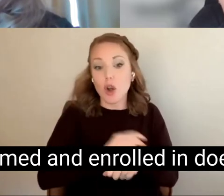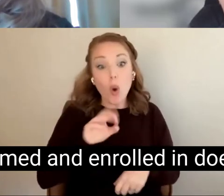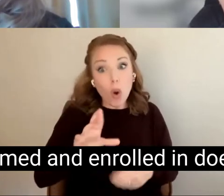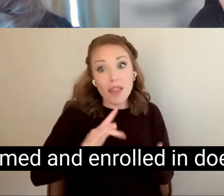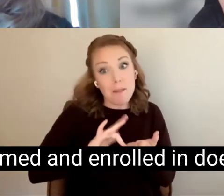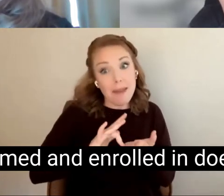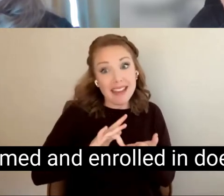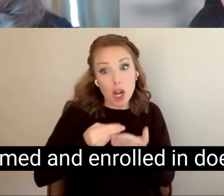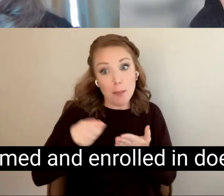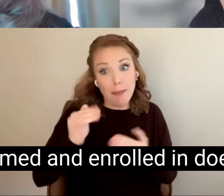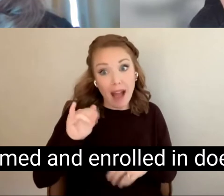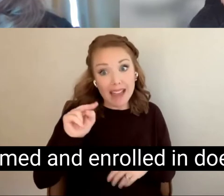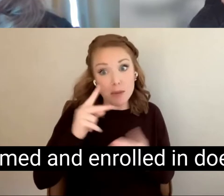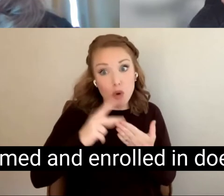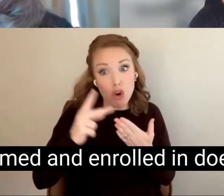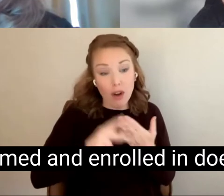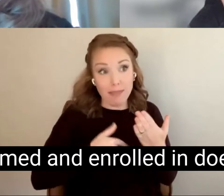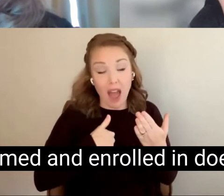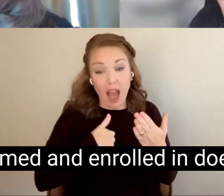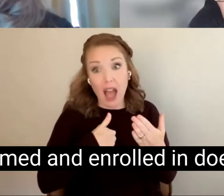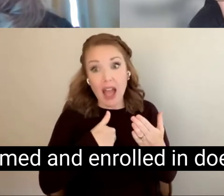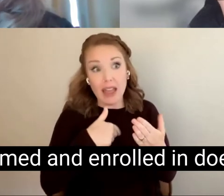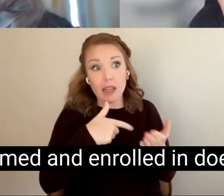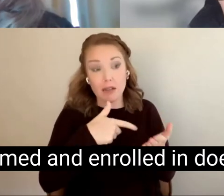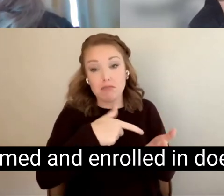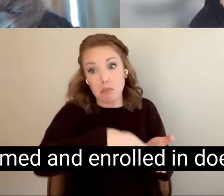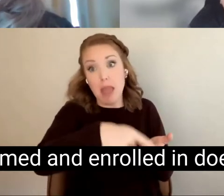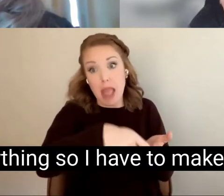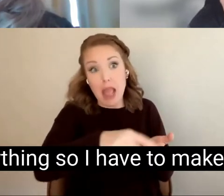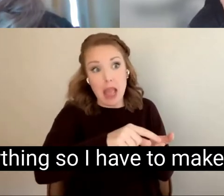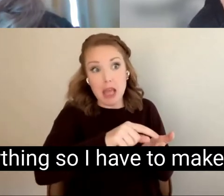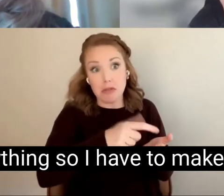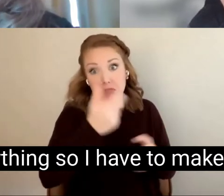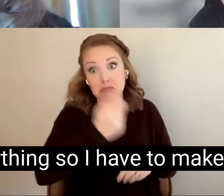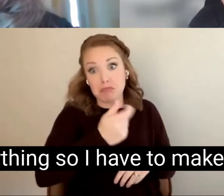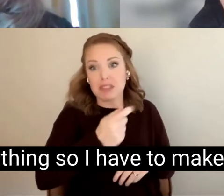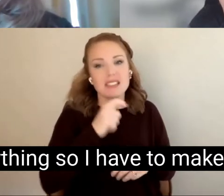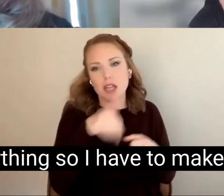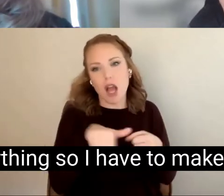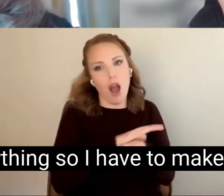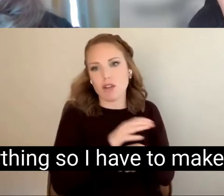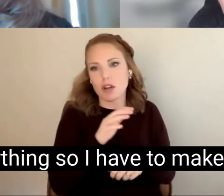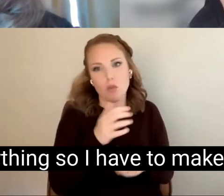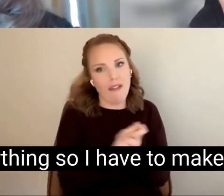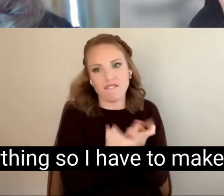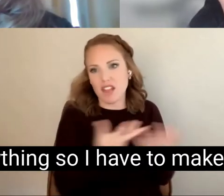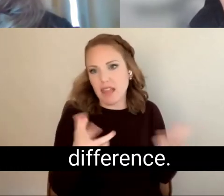programmed and enrolled in doesn't cover everything so I have to make up the difference.